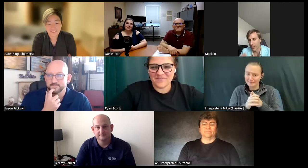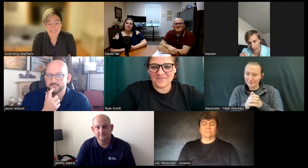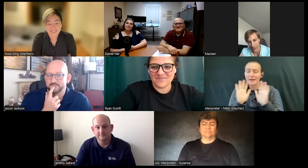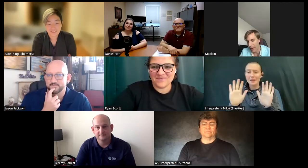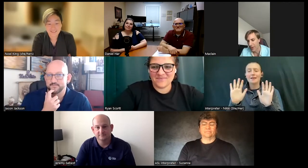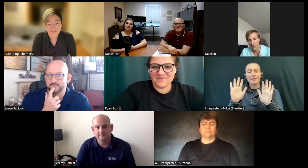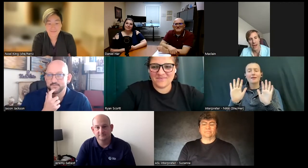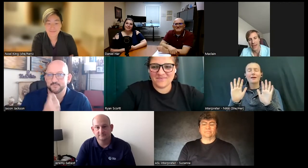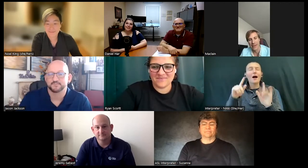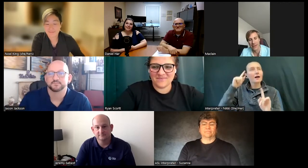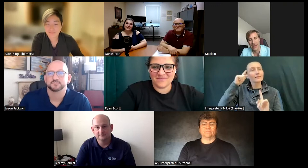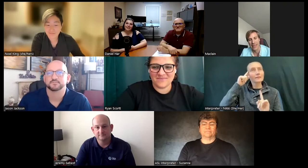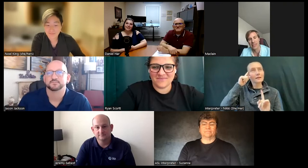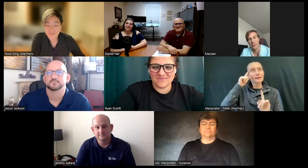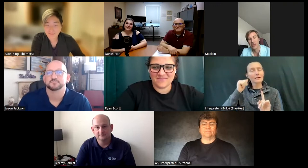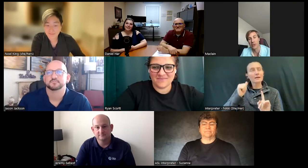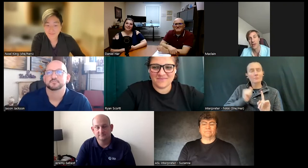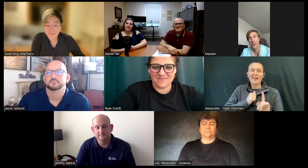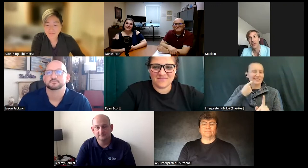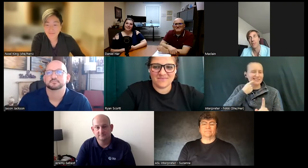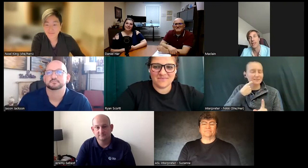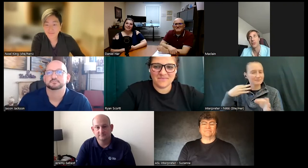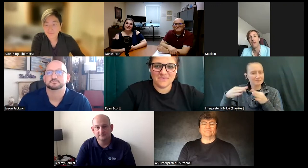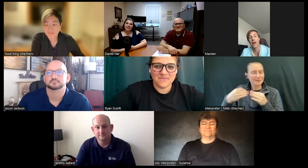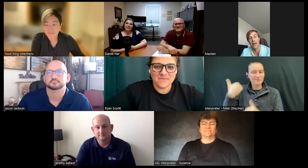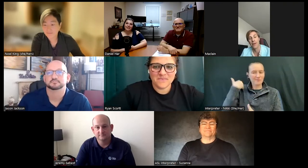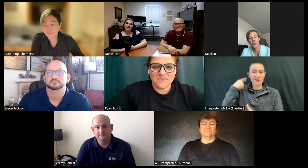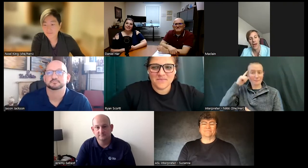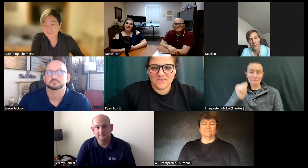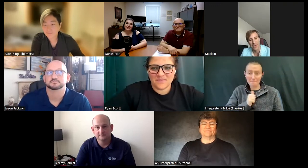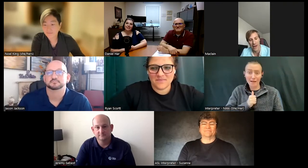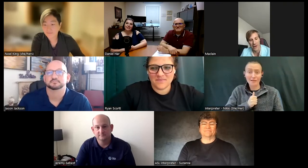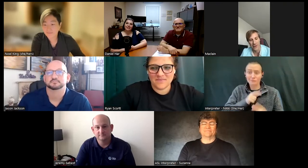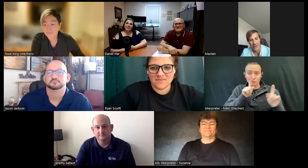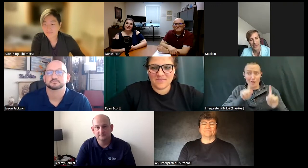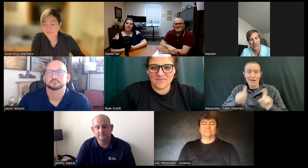I think my like I explained earlier I think mine's a lot of trial by fire like